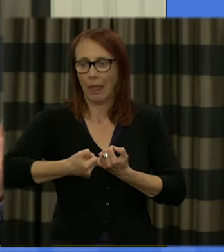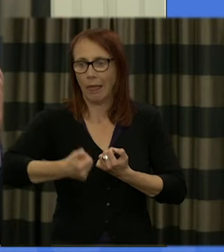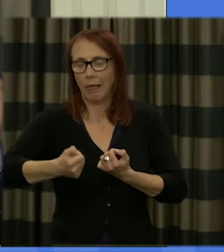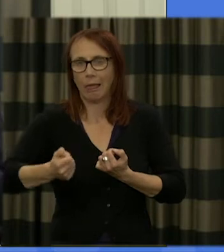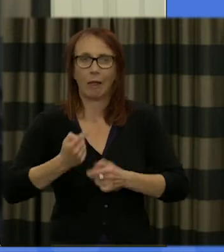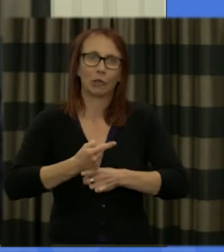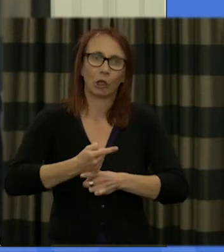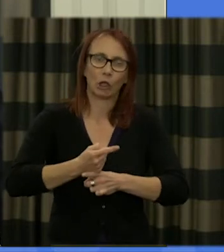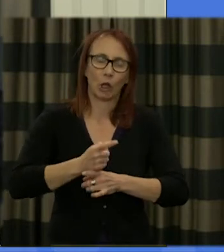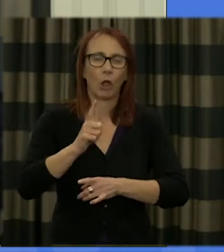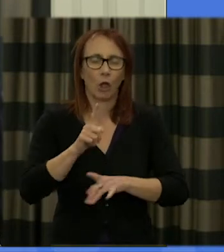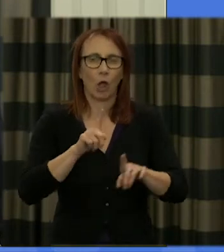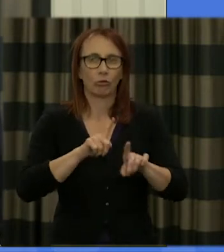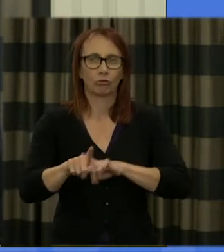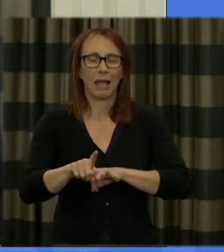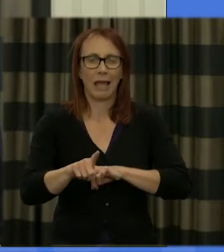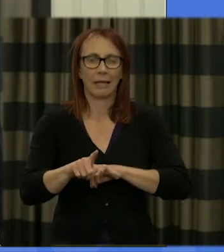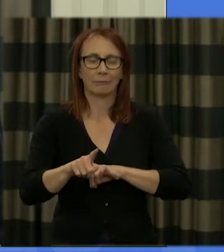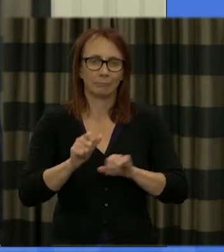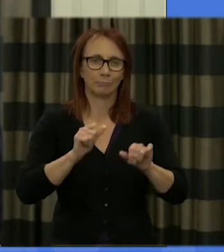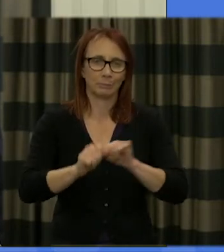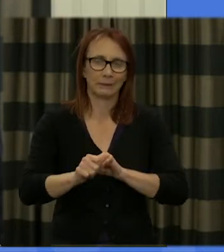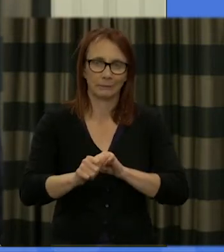but we'll make the best of the opportunity that presents itself and